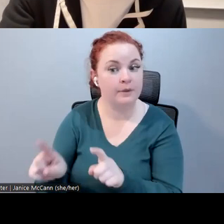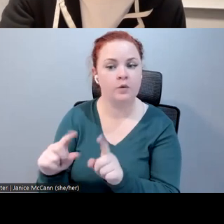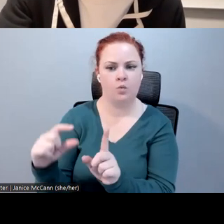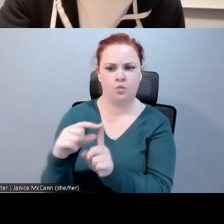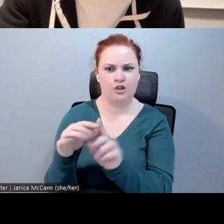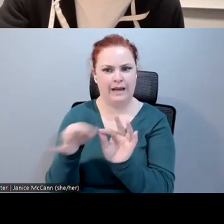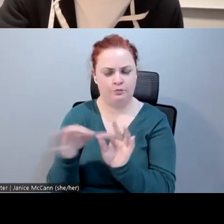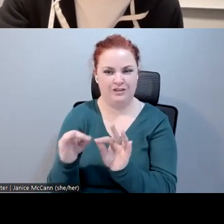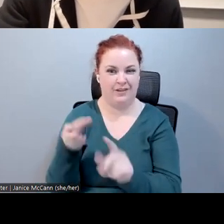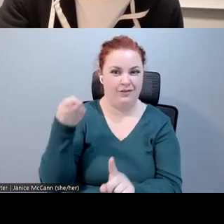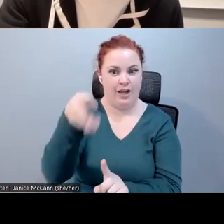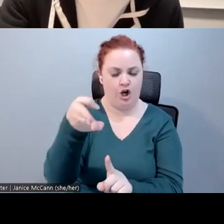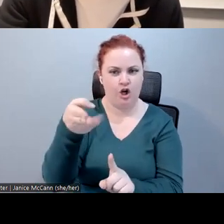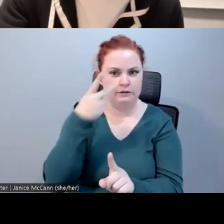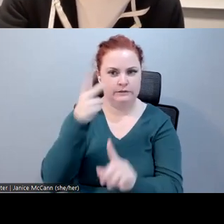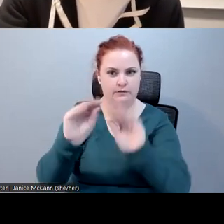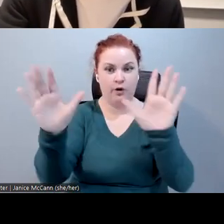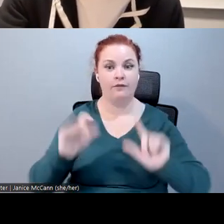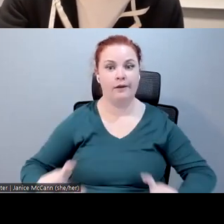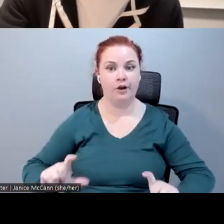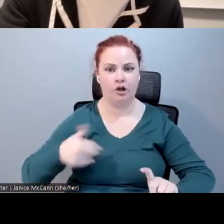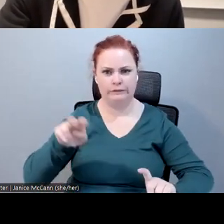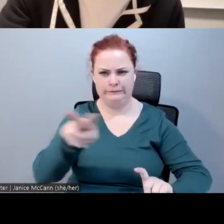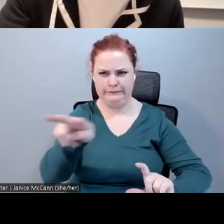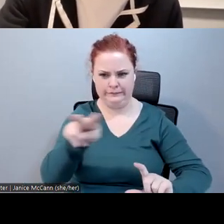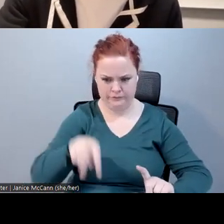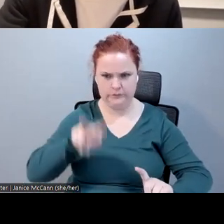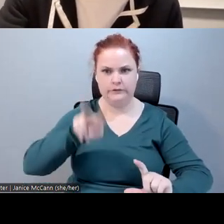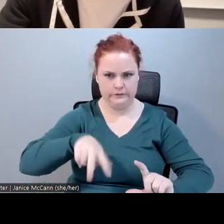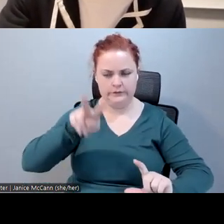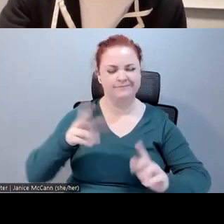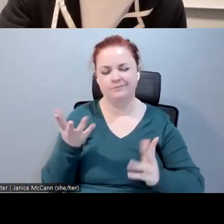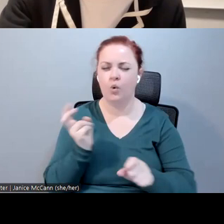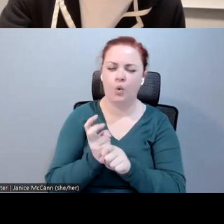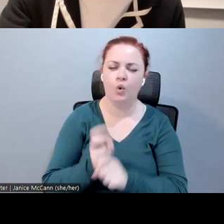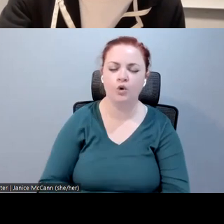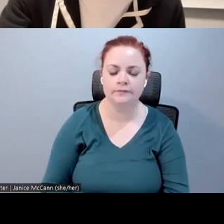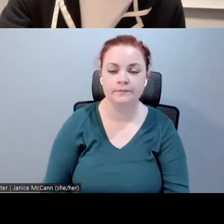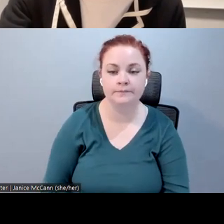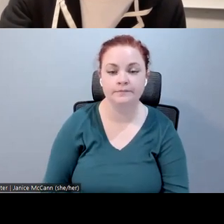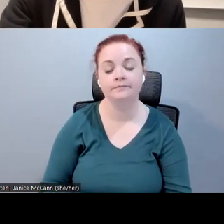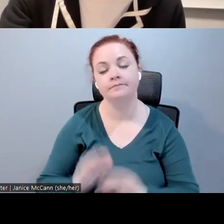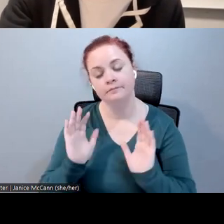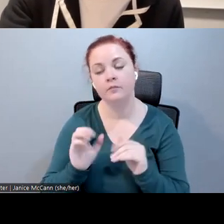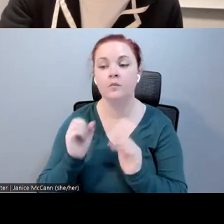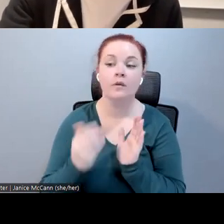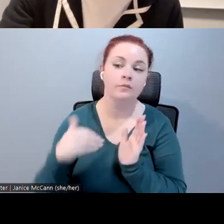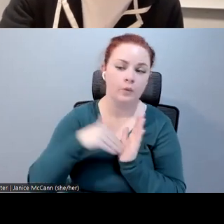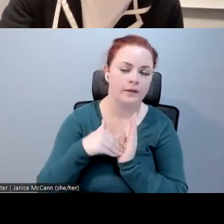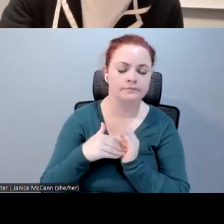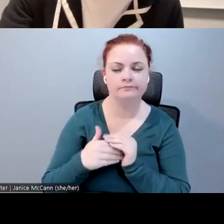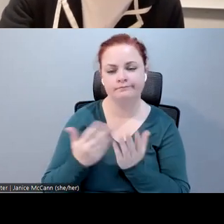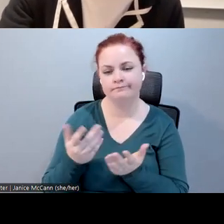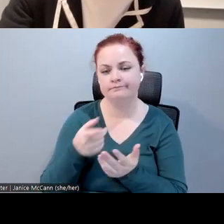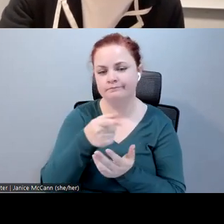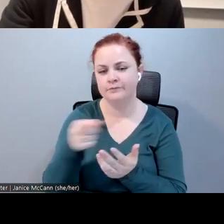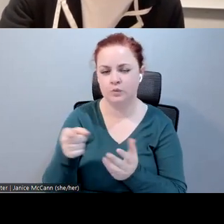nonverbal cues. Again, these are some of the considerations we